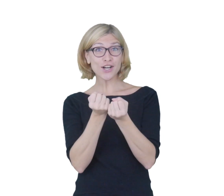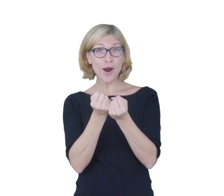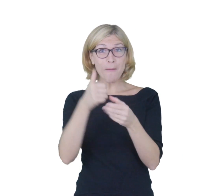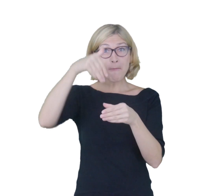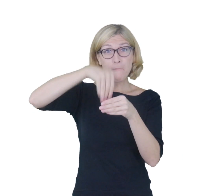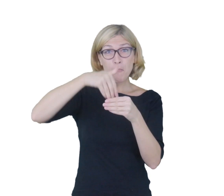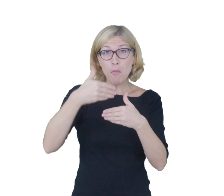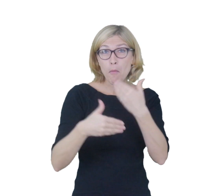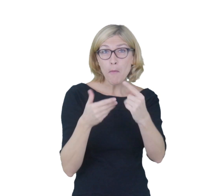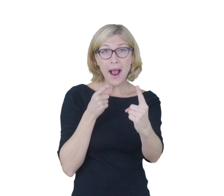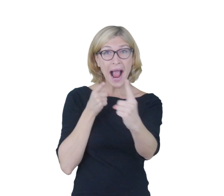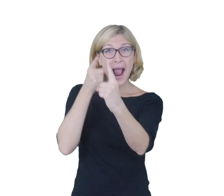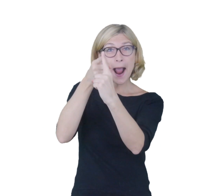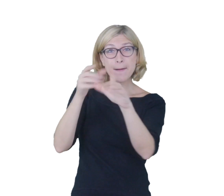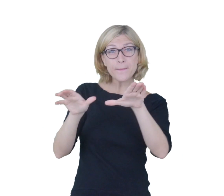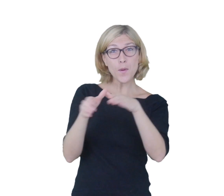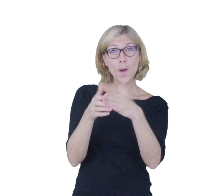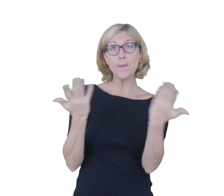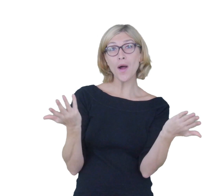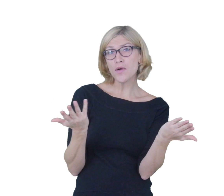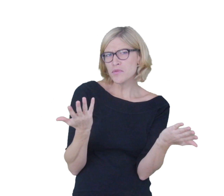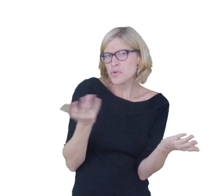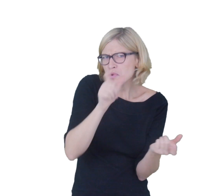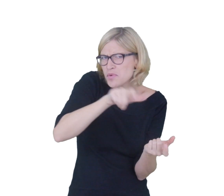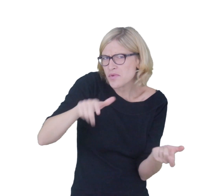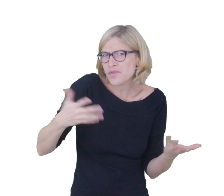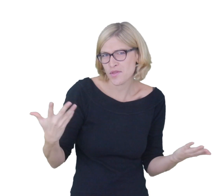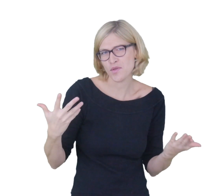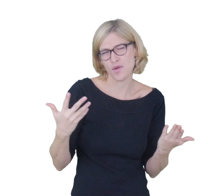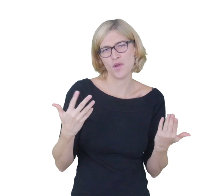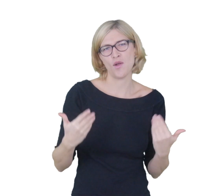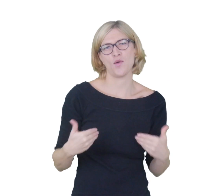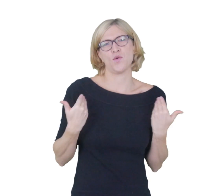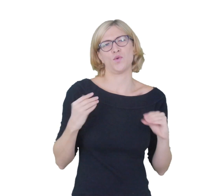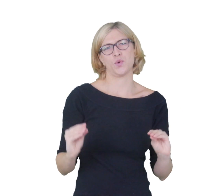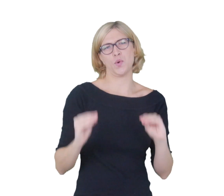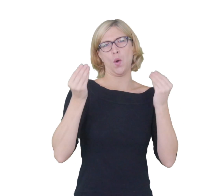The training events will bring together participants from all the target groups: